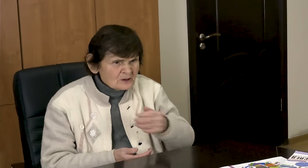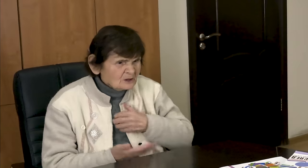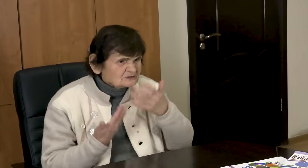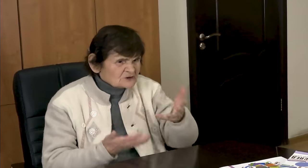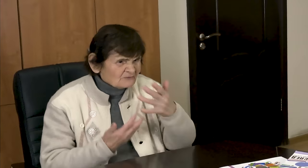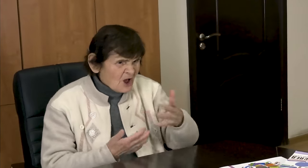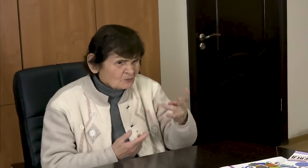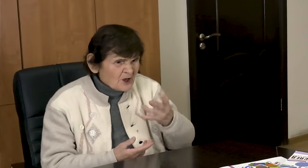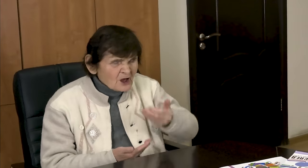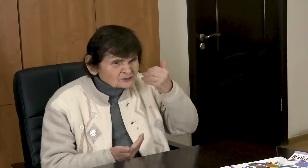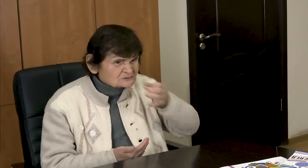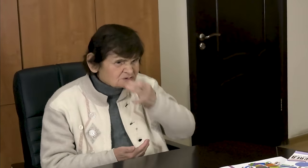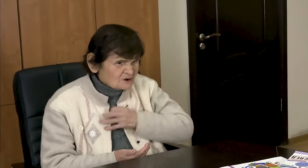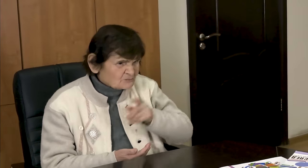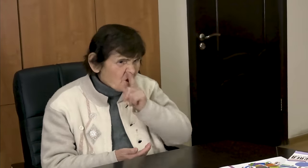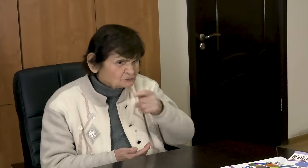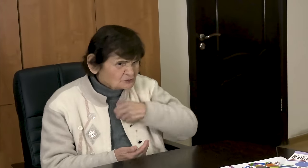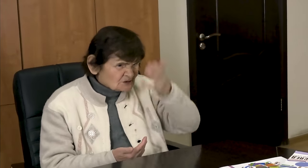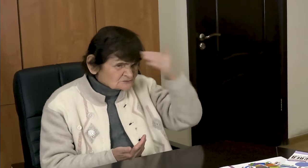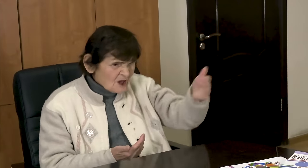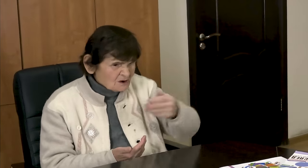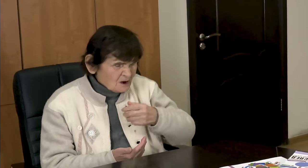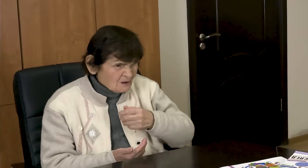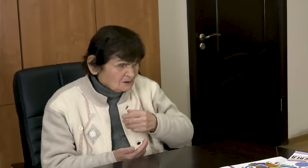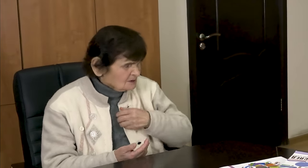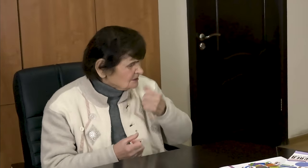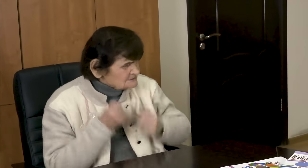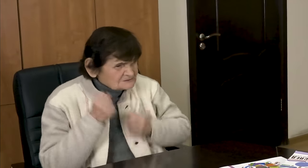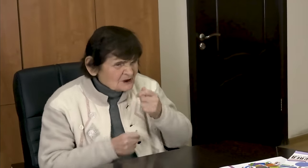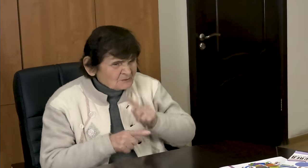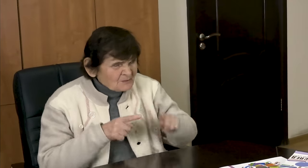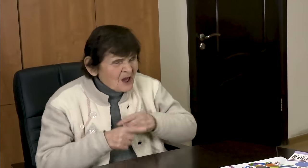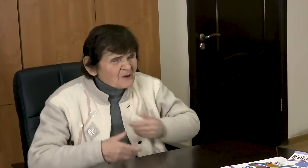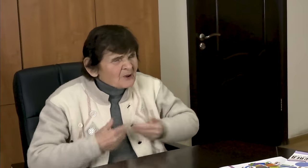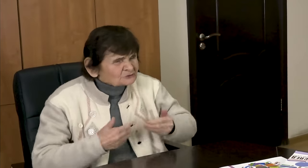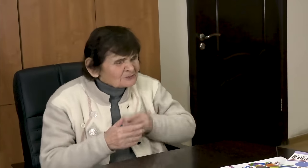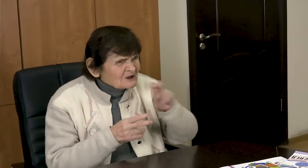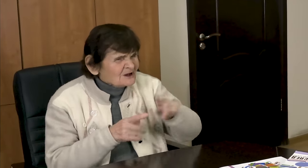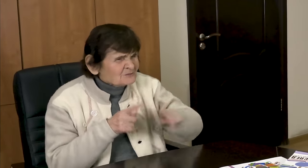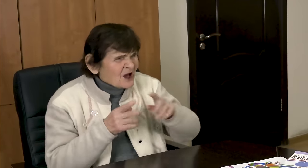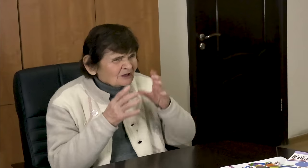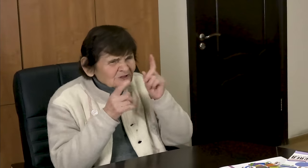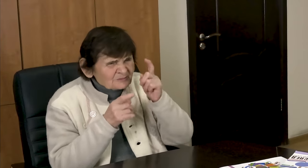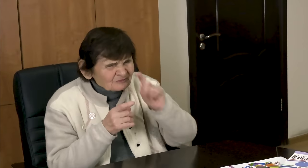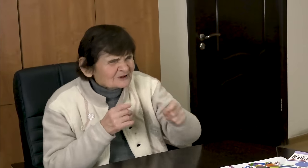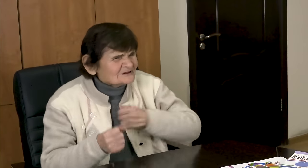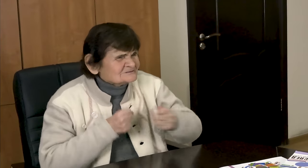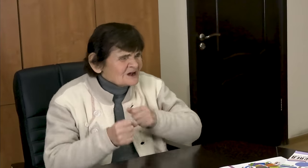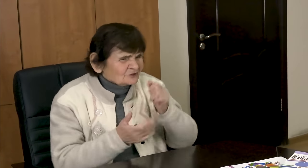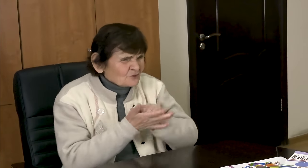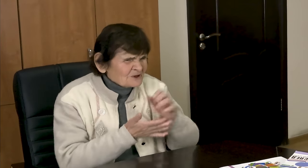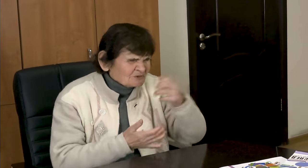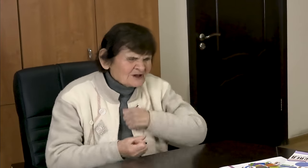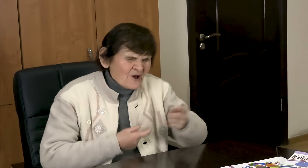He didn’t warn me in advance, he was silent, and I didn’t know about it. I ran for the documents, got on the tram...